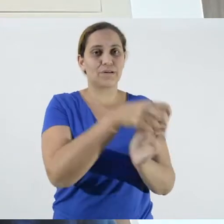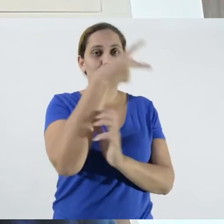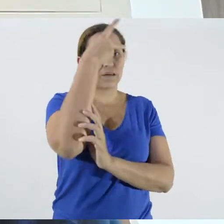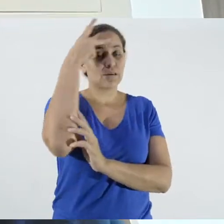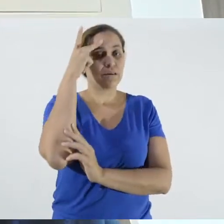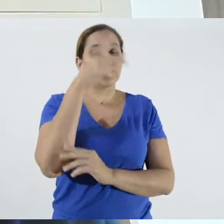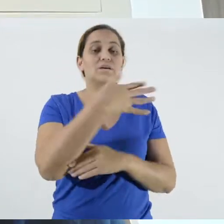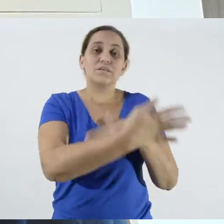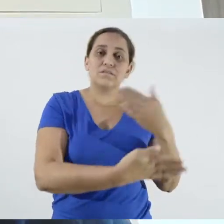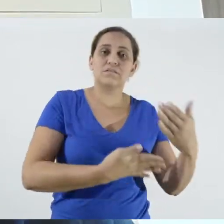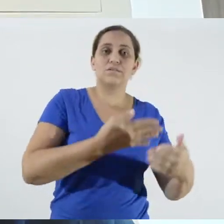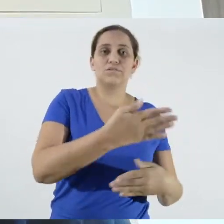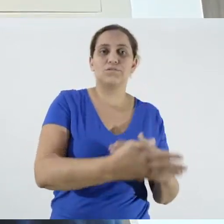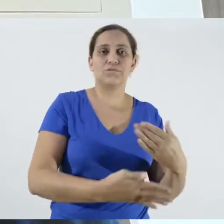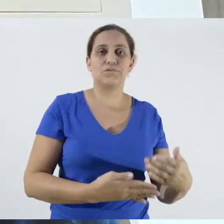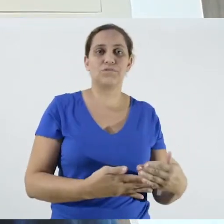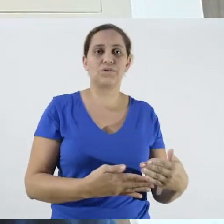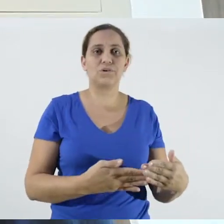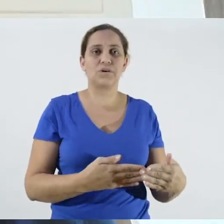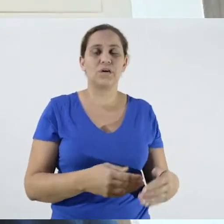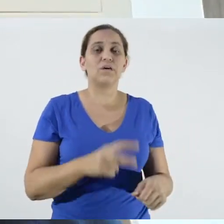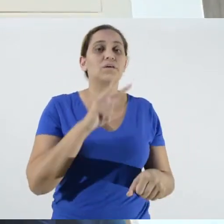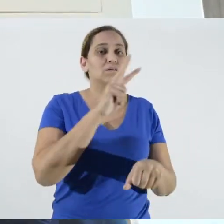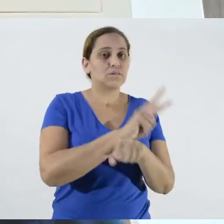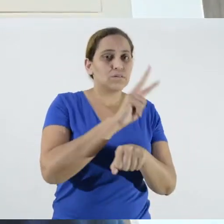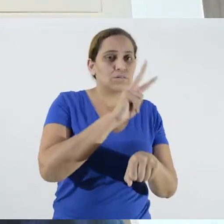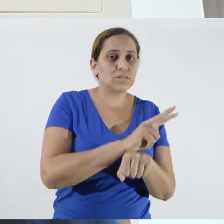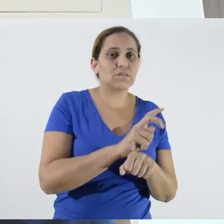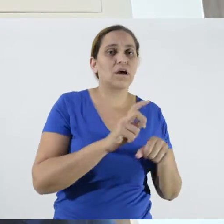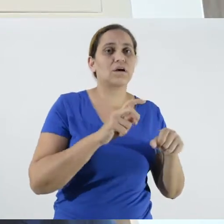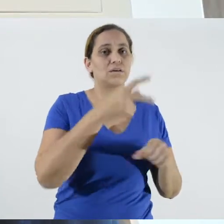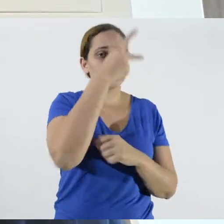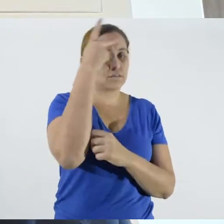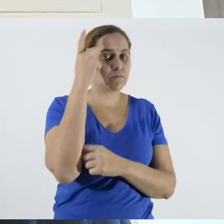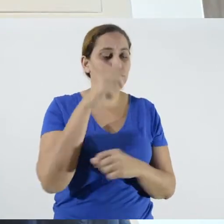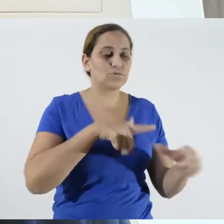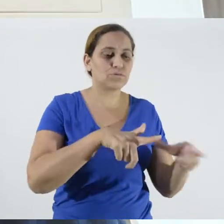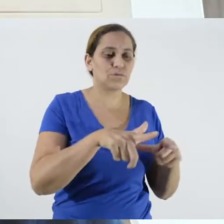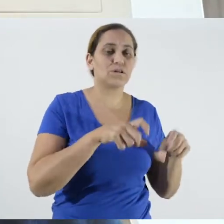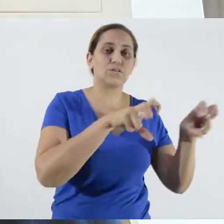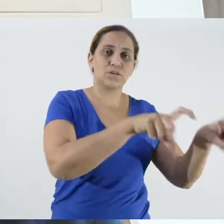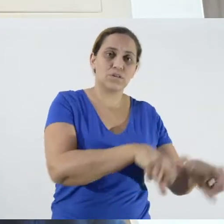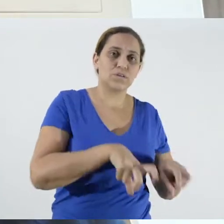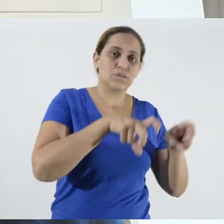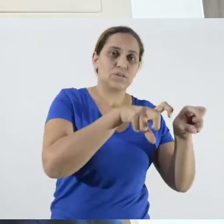who are involved, rural extension workers, sanitary surveillance